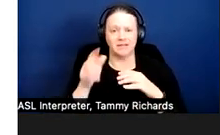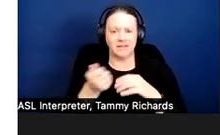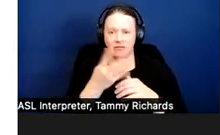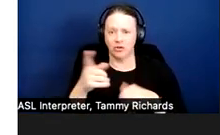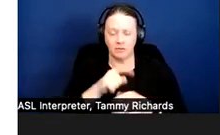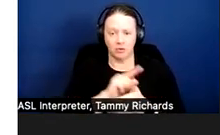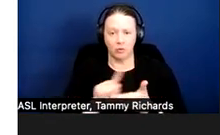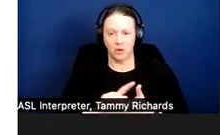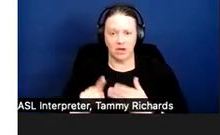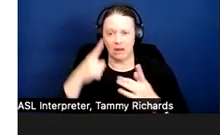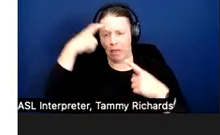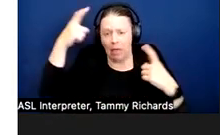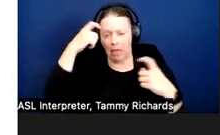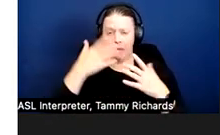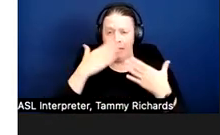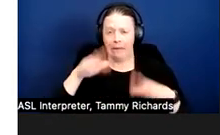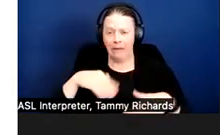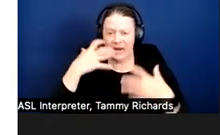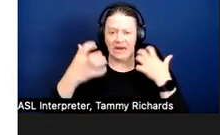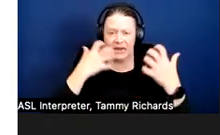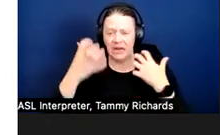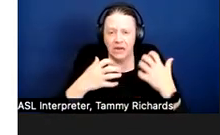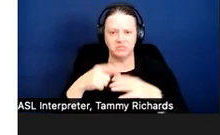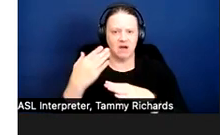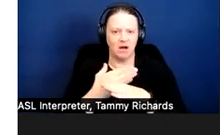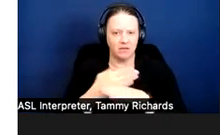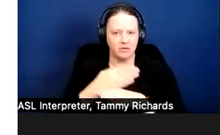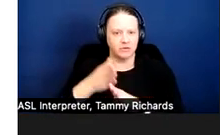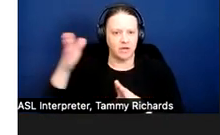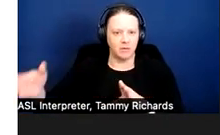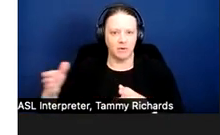night terrors under control. Trevor contacts you for help.